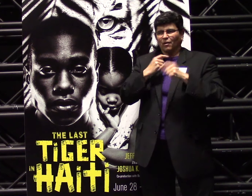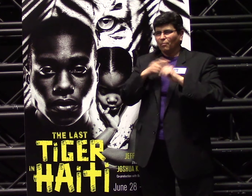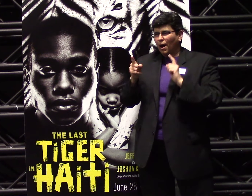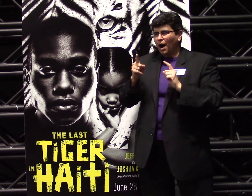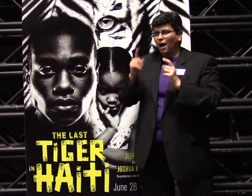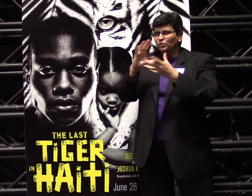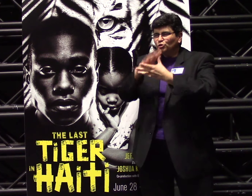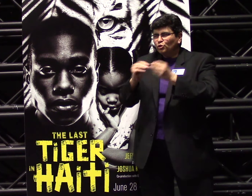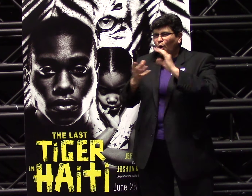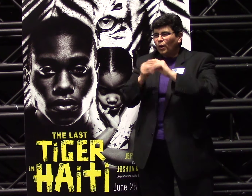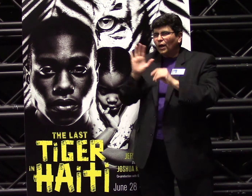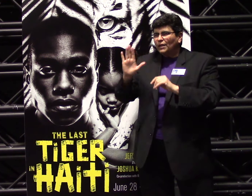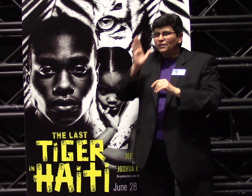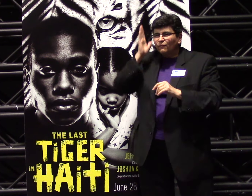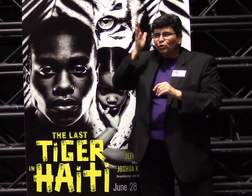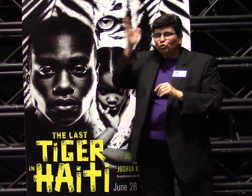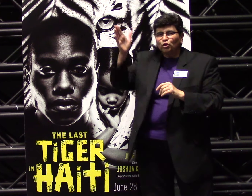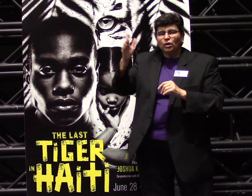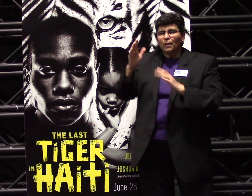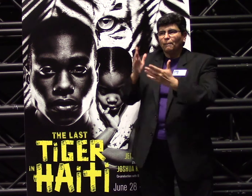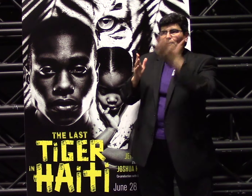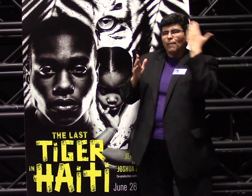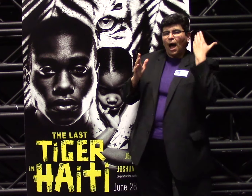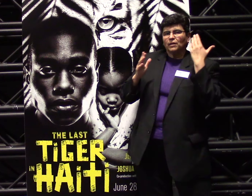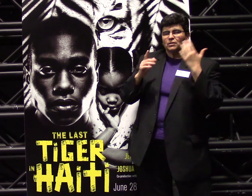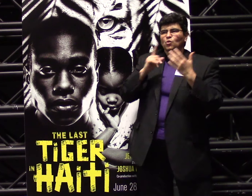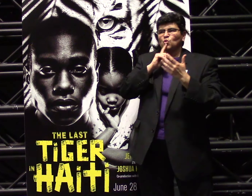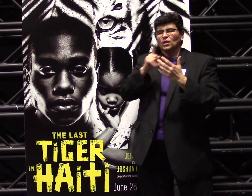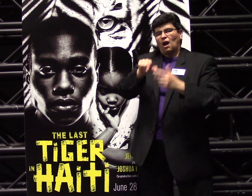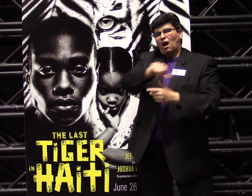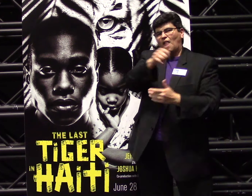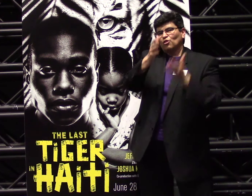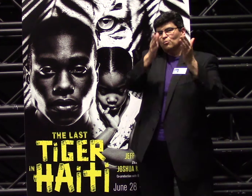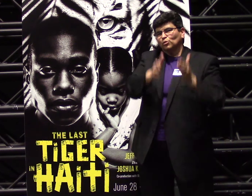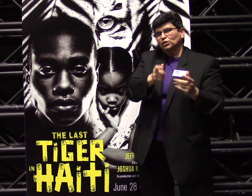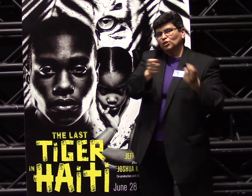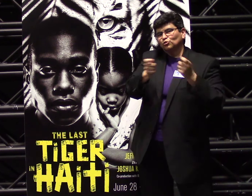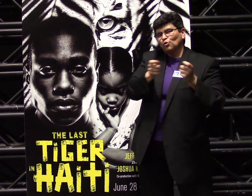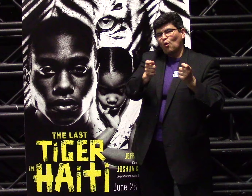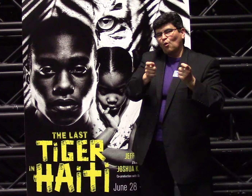But discovers the story of his future and past are in the hands of someone else.